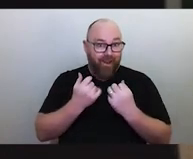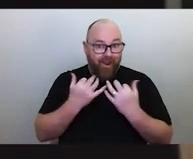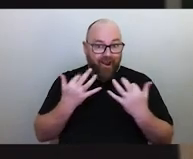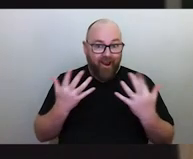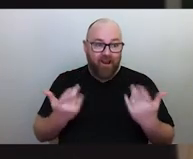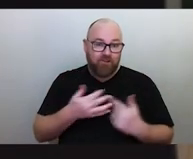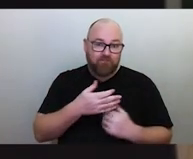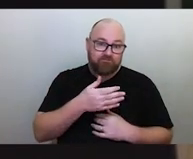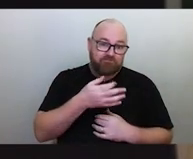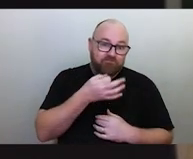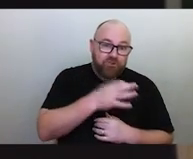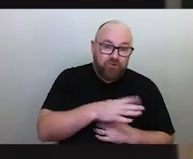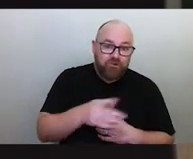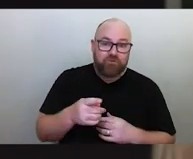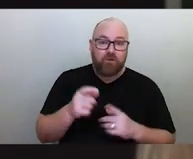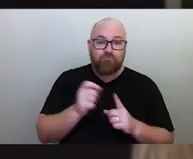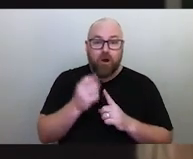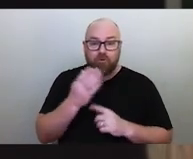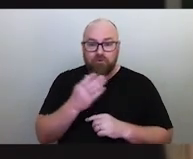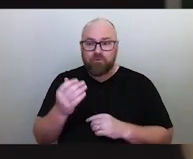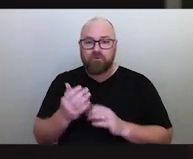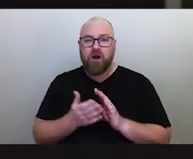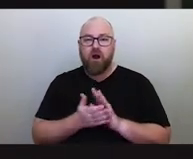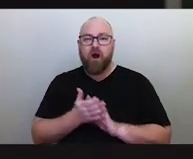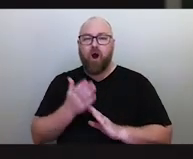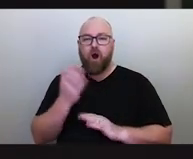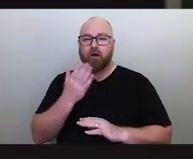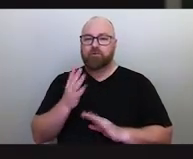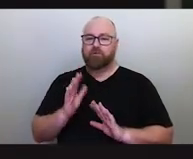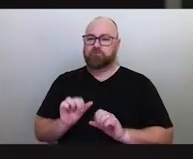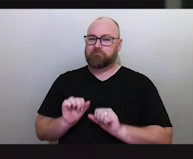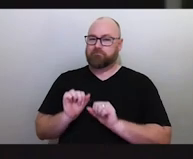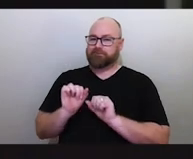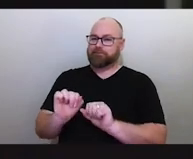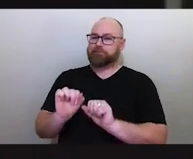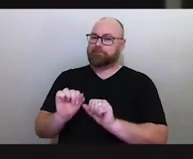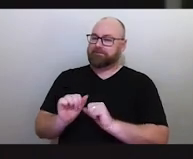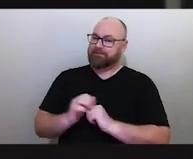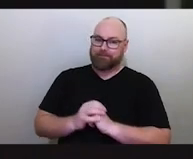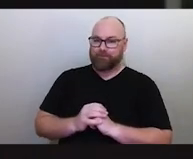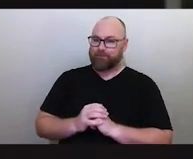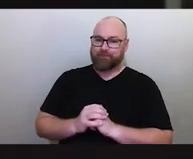I try and avoid high schools, they're going through business that is beyond me.